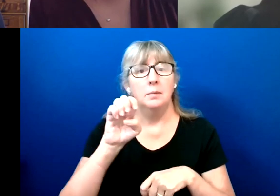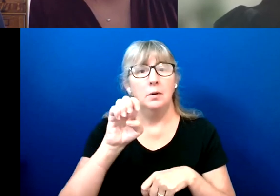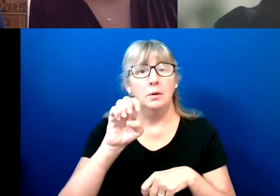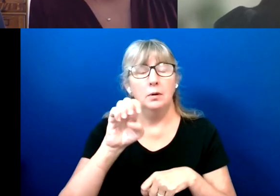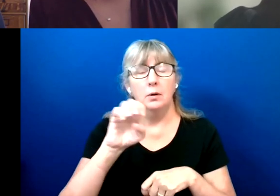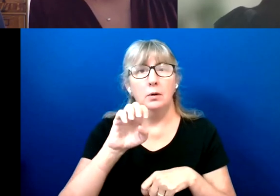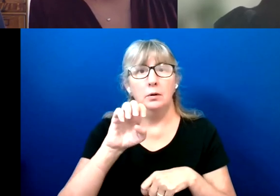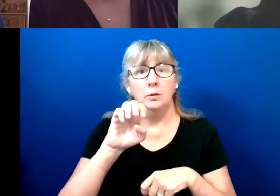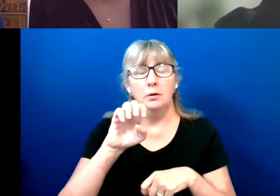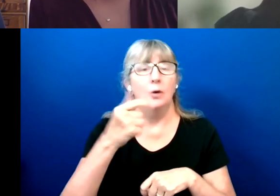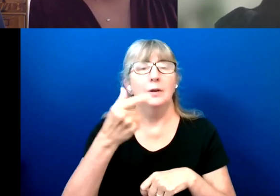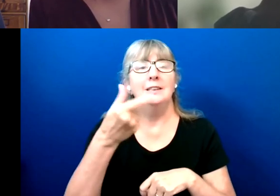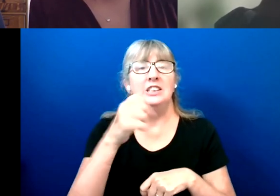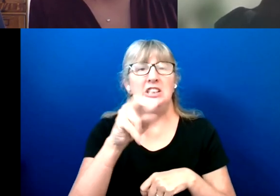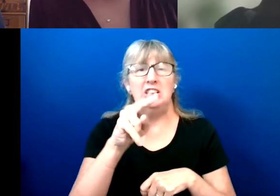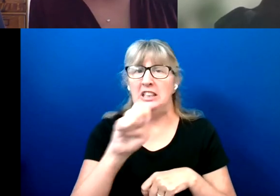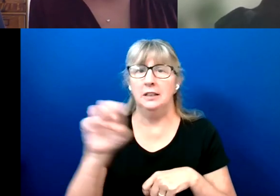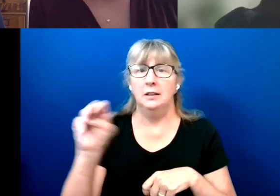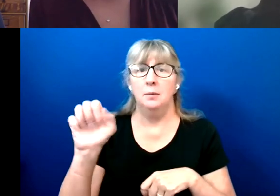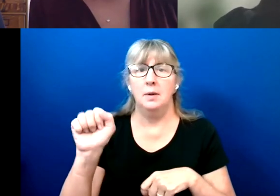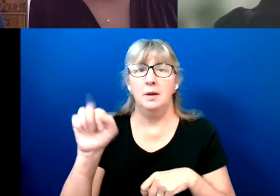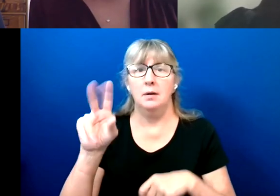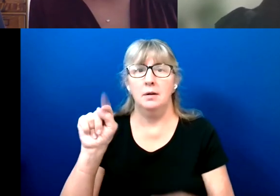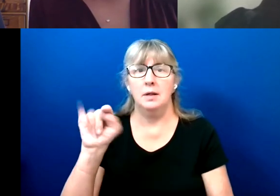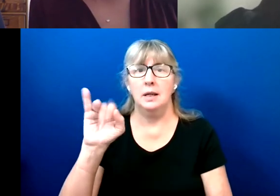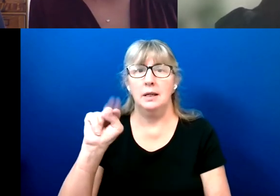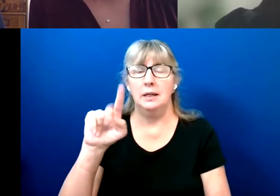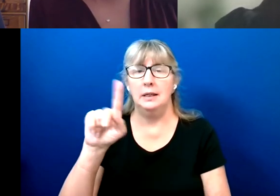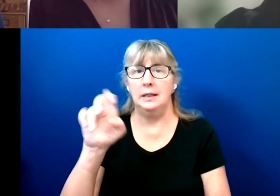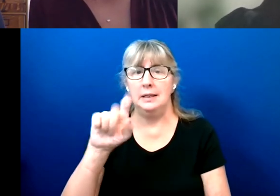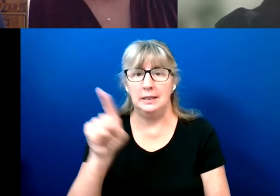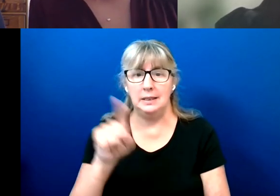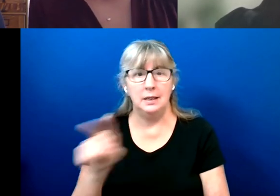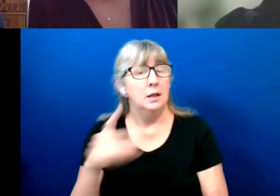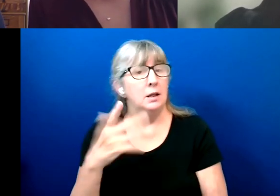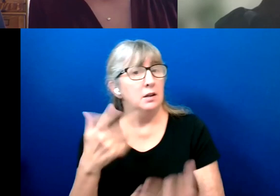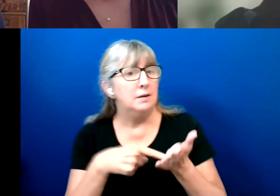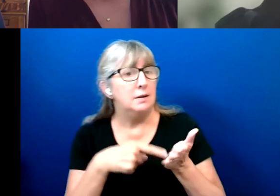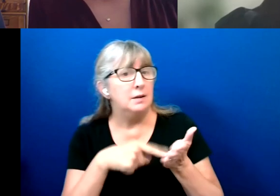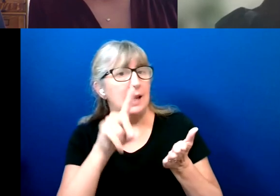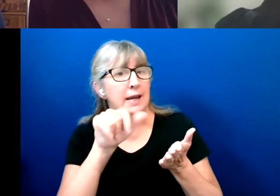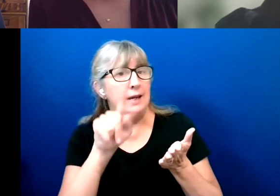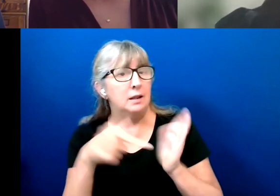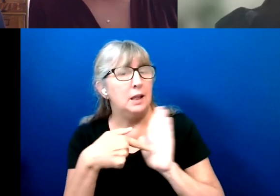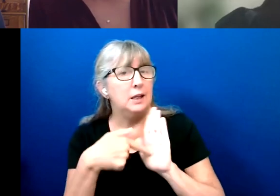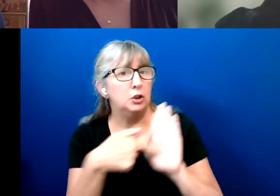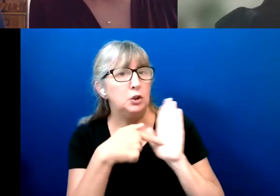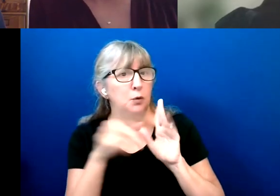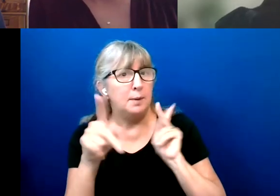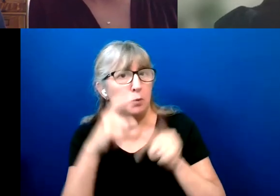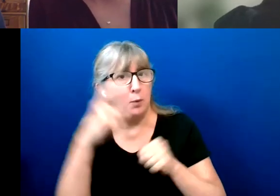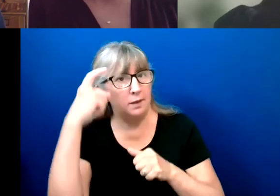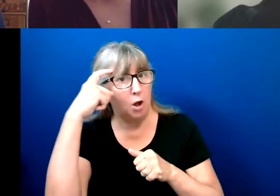Does the data reach out with people with cognitive disabilities, like autism, and more developmental disabilities?